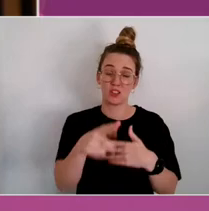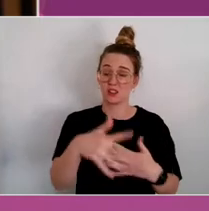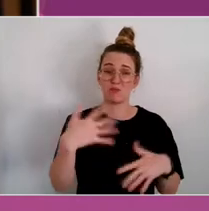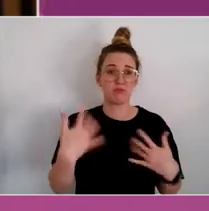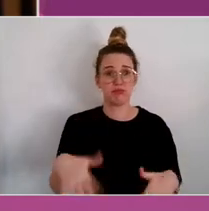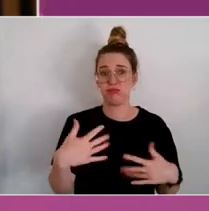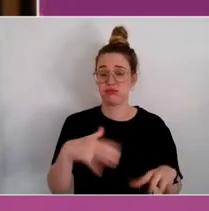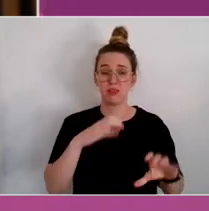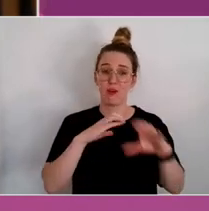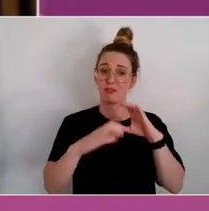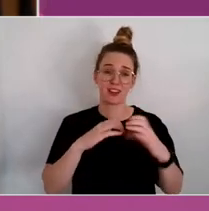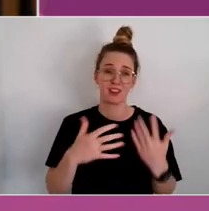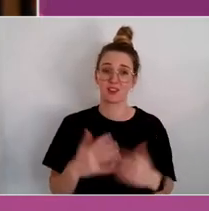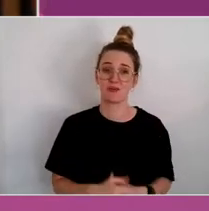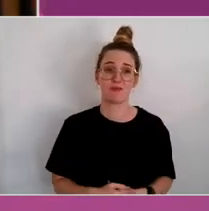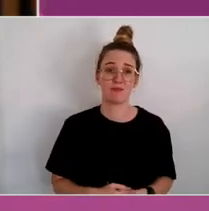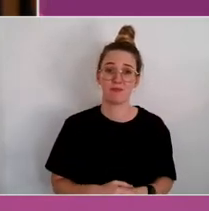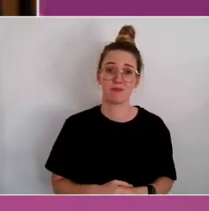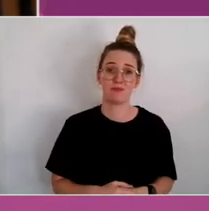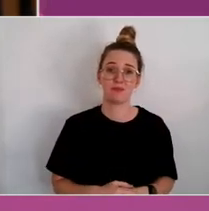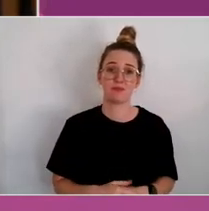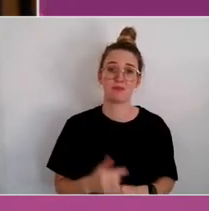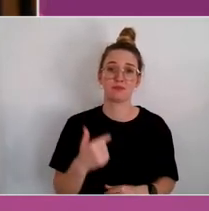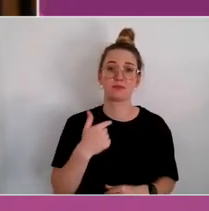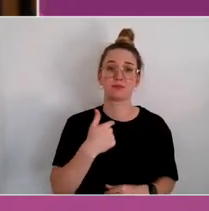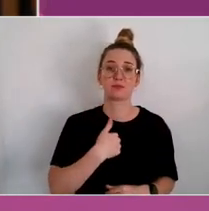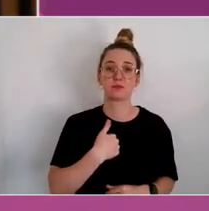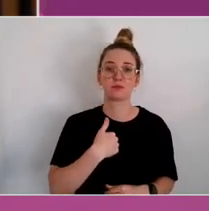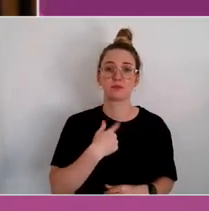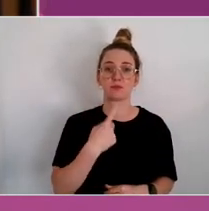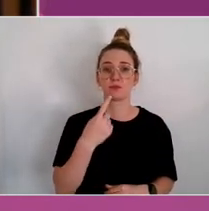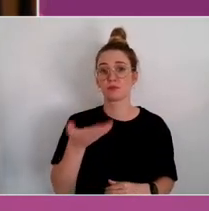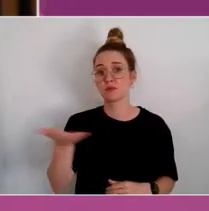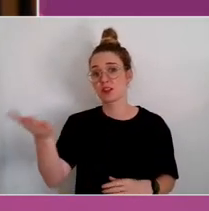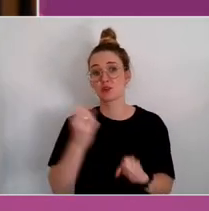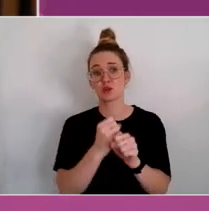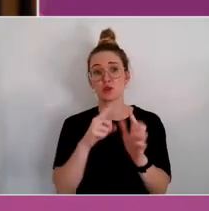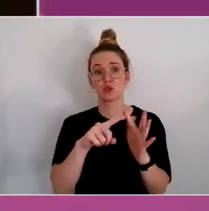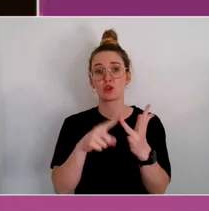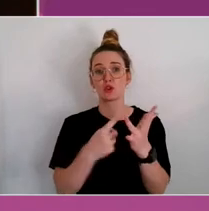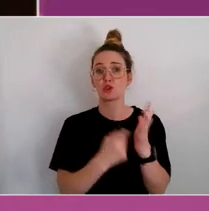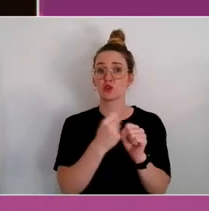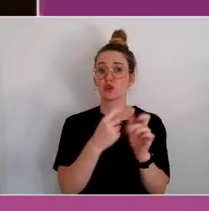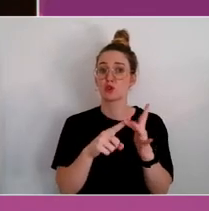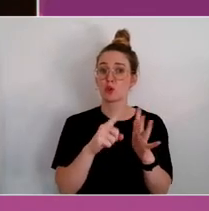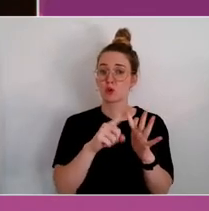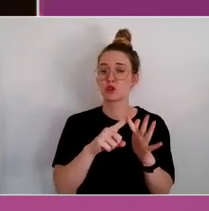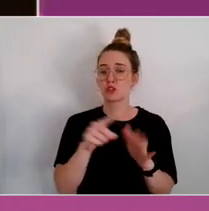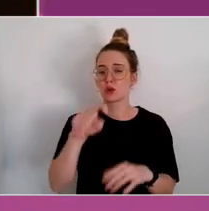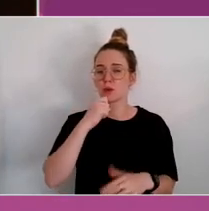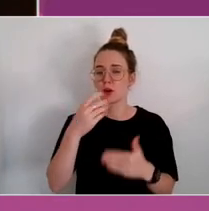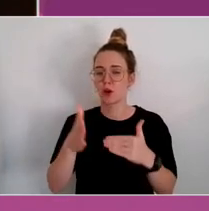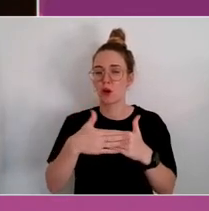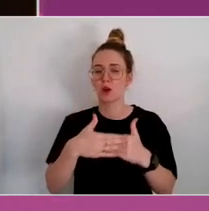I'm going to hand over to Georgie McClean again from the Australia Council in a minute.